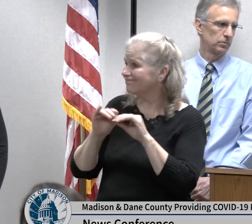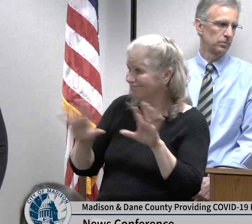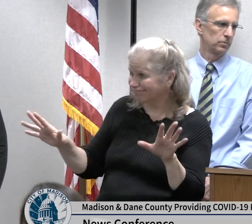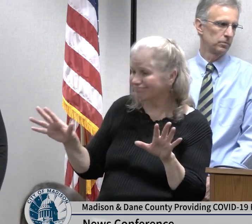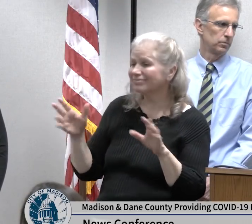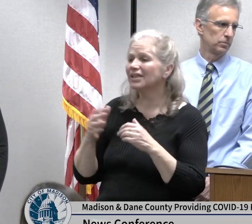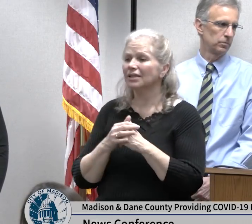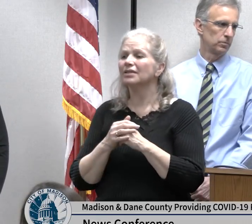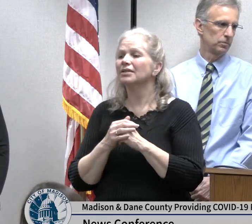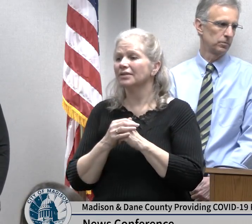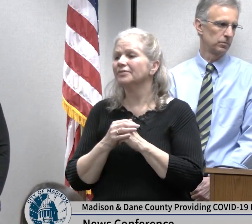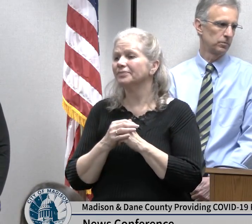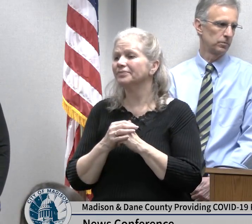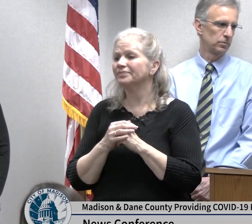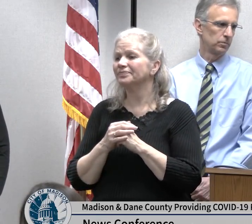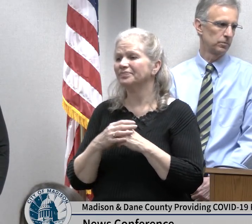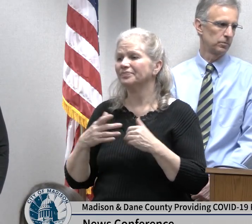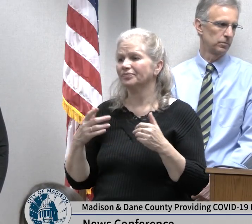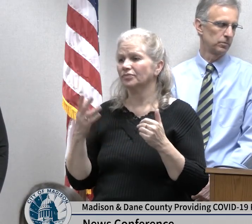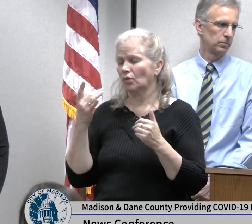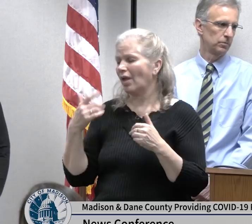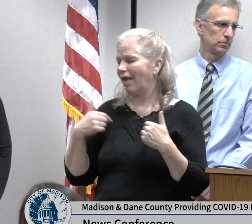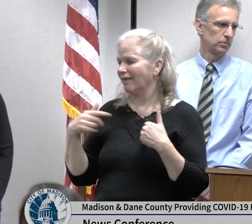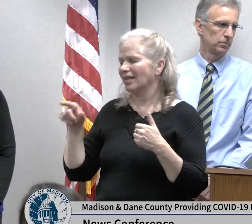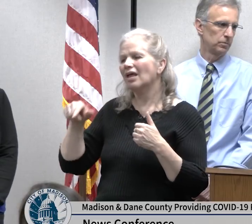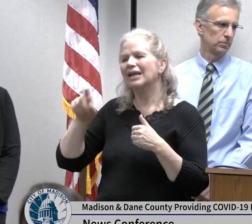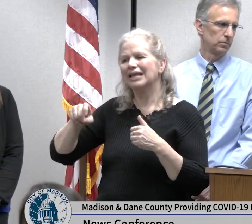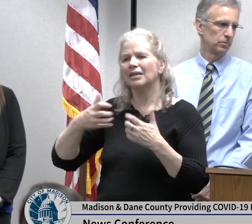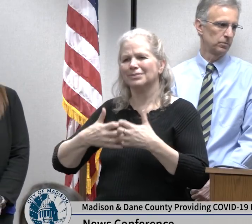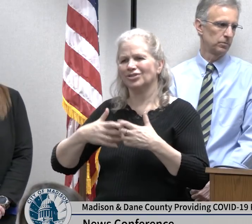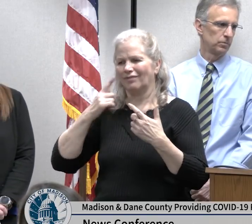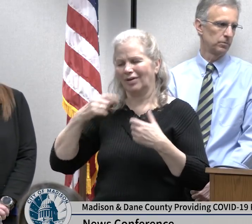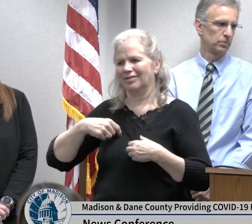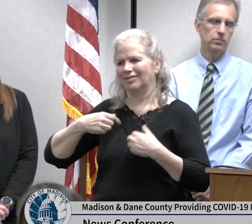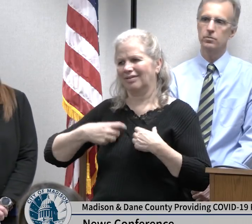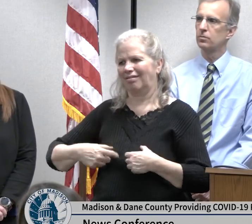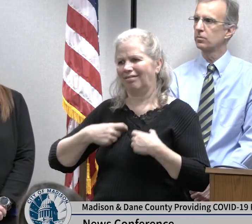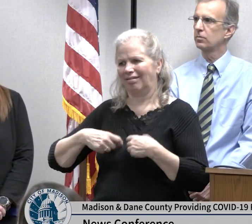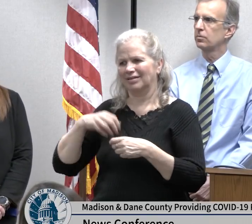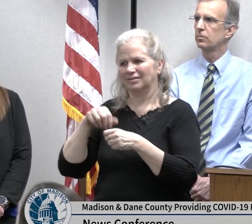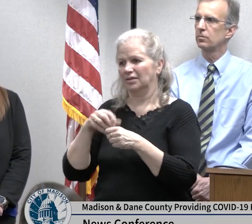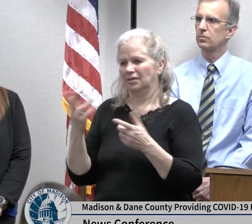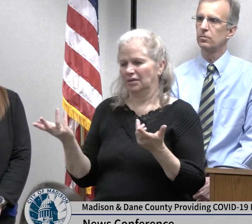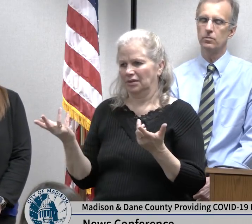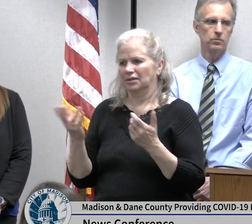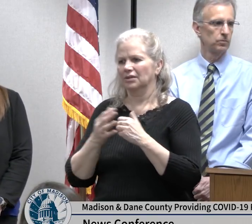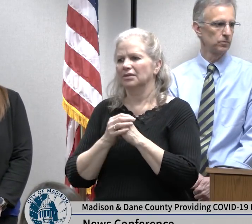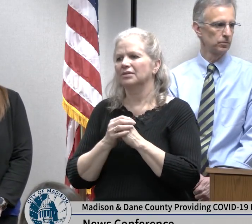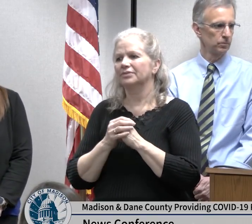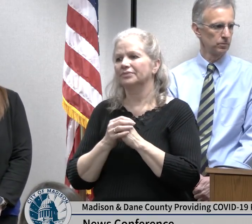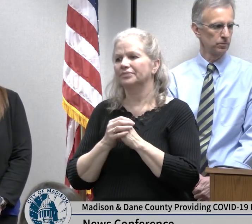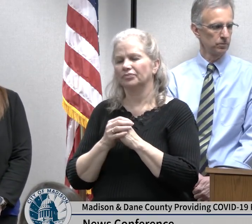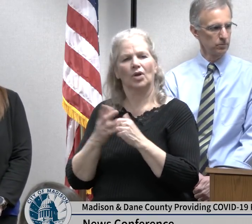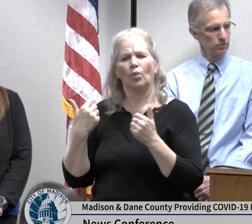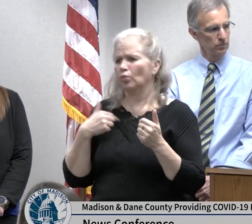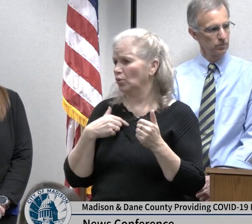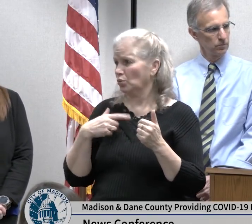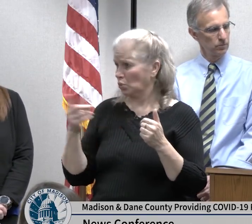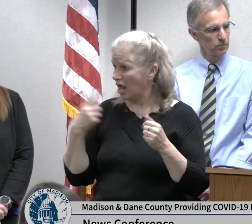support or the required ICU care no one entity can claim at this point I think that we have that we're fully prepared for that eventuality but if there's